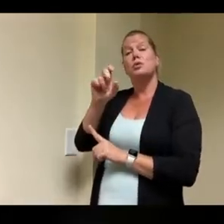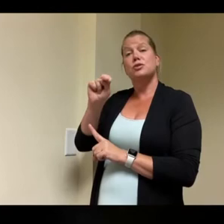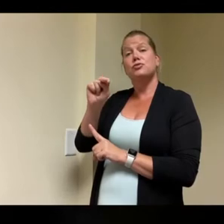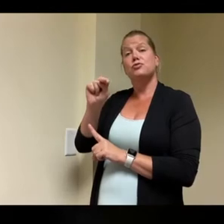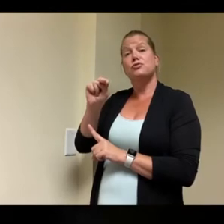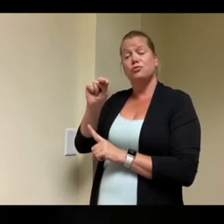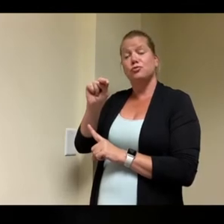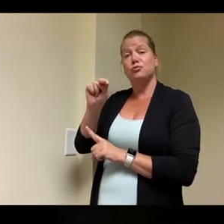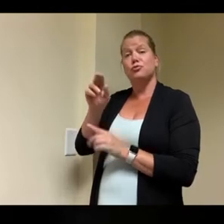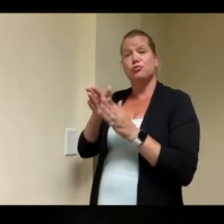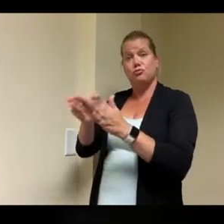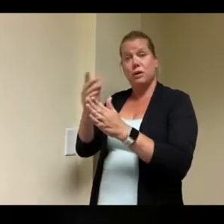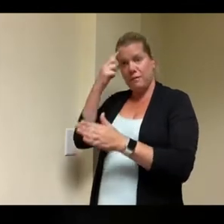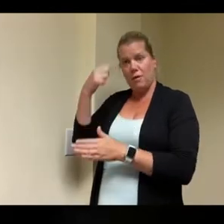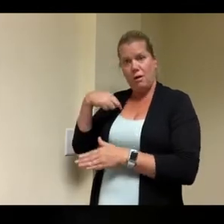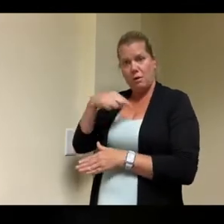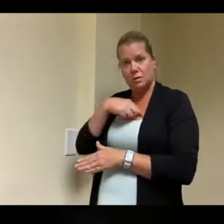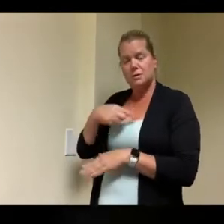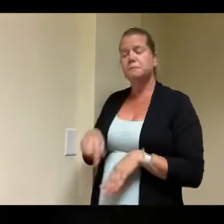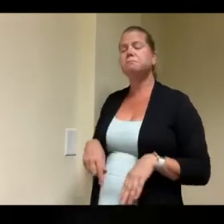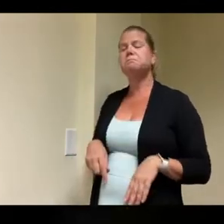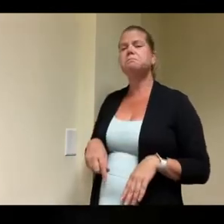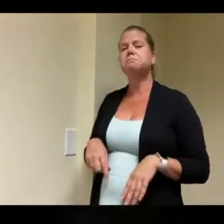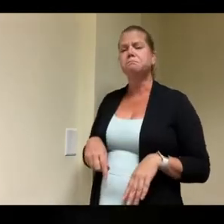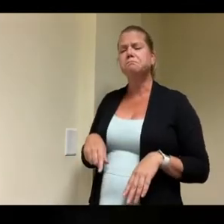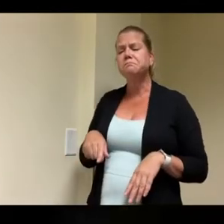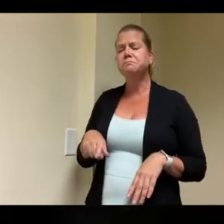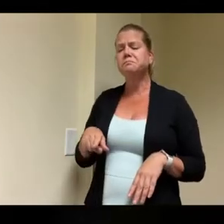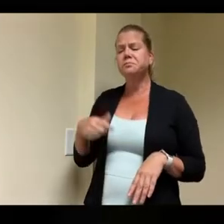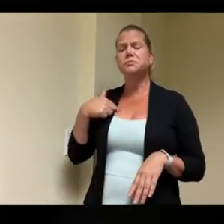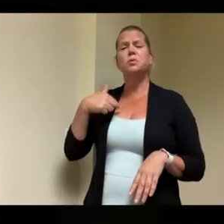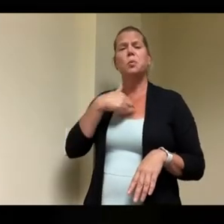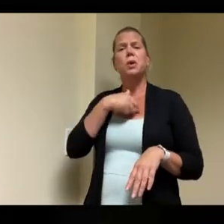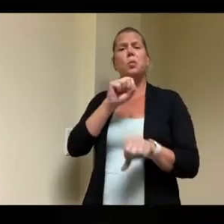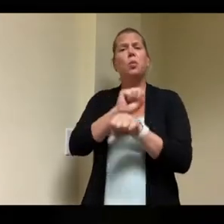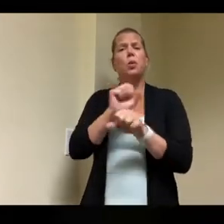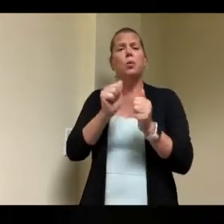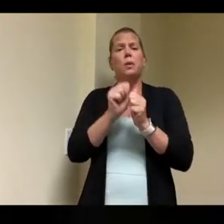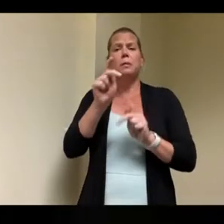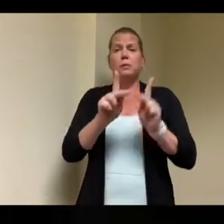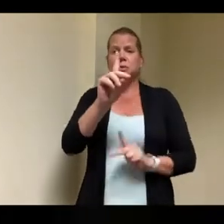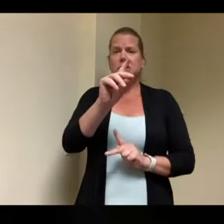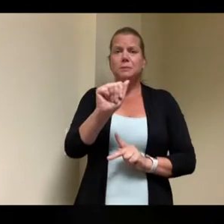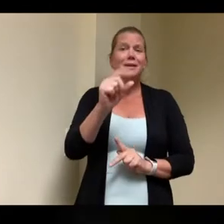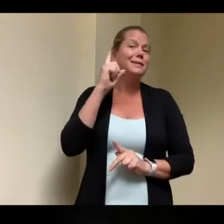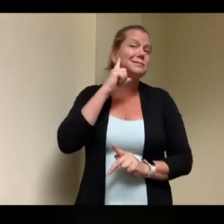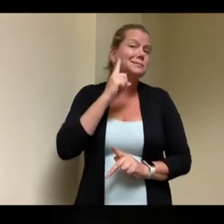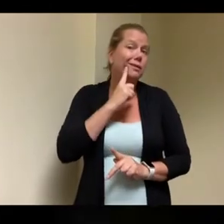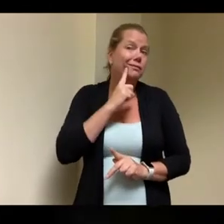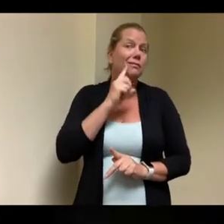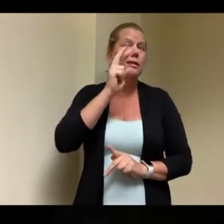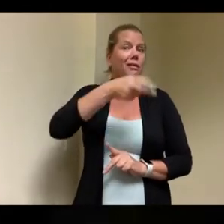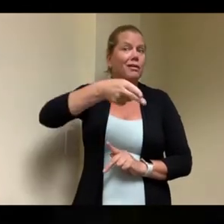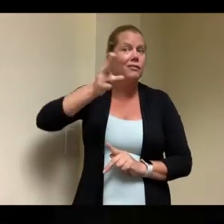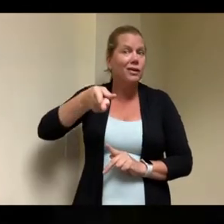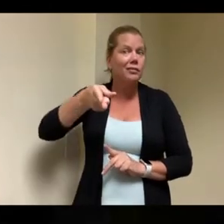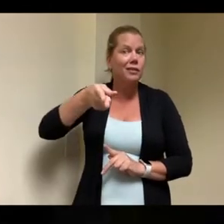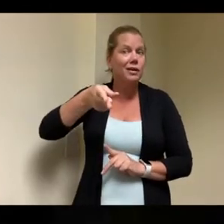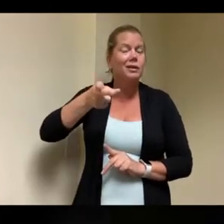challenges and one of the workings goals is to create that quote three-legged stool and the first one is the roof over your